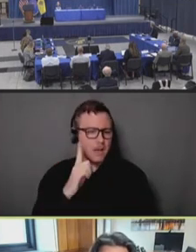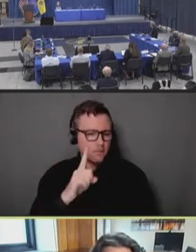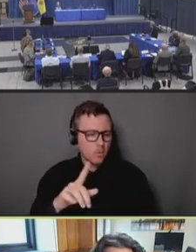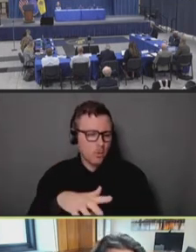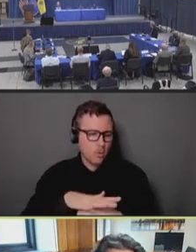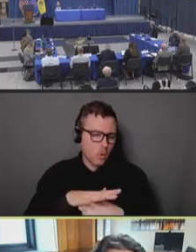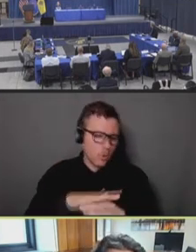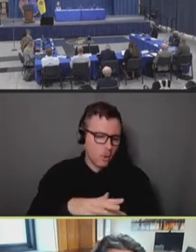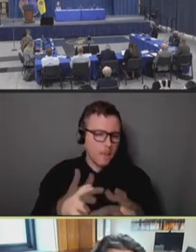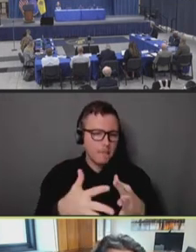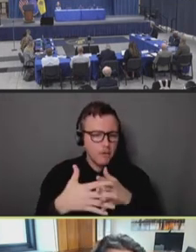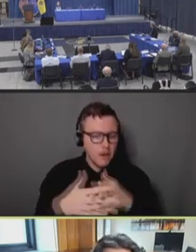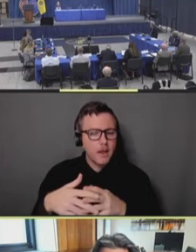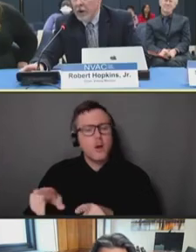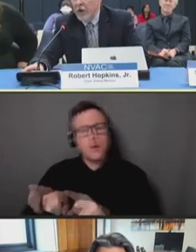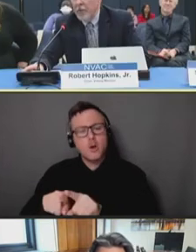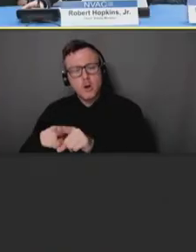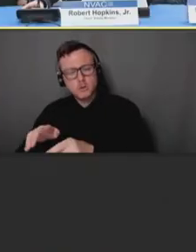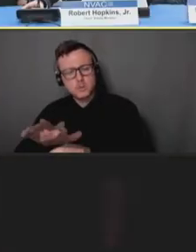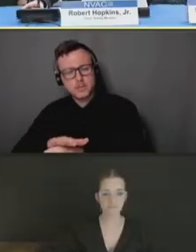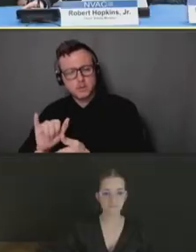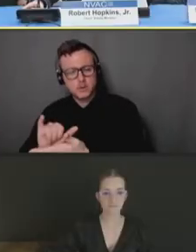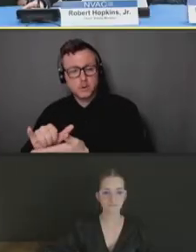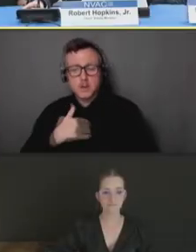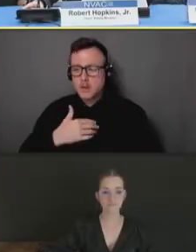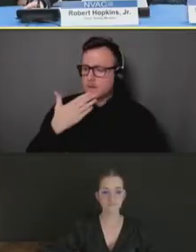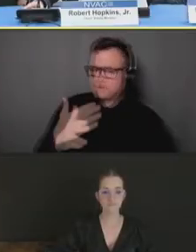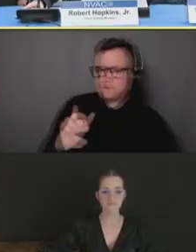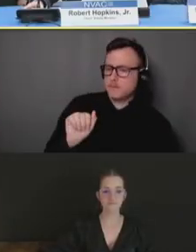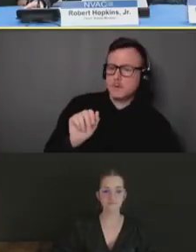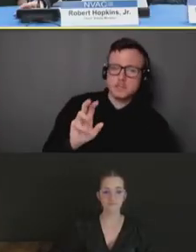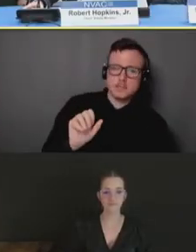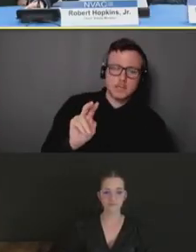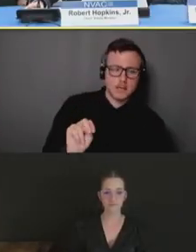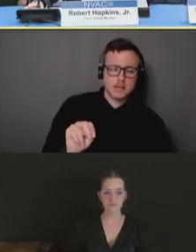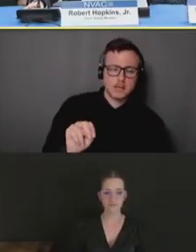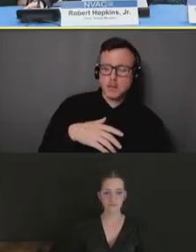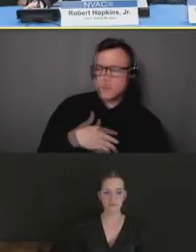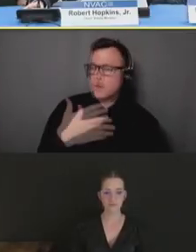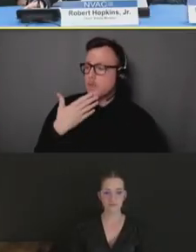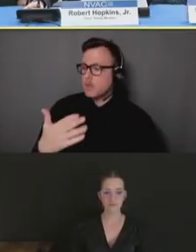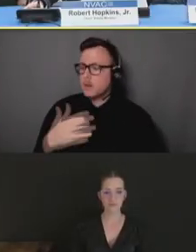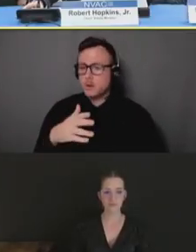Robert Hopkins: Thank you, Commissioner Vasan. And I want to thank all the members of our panel.